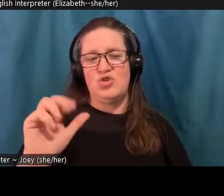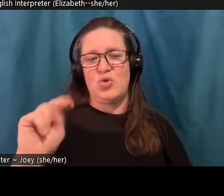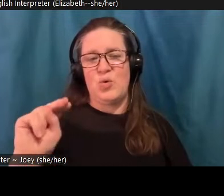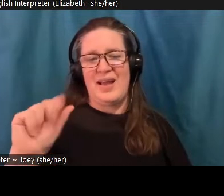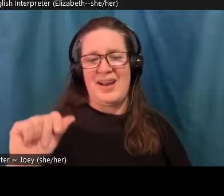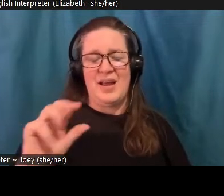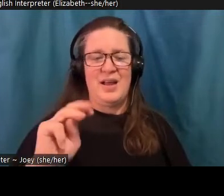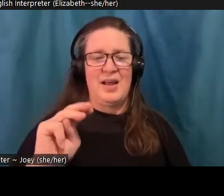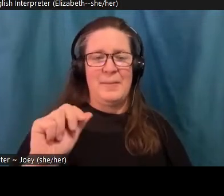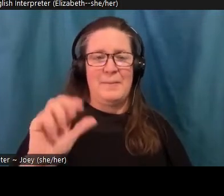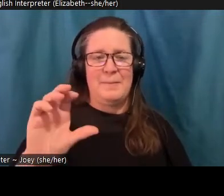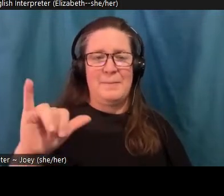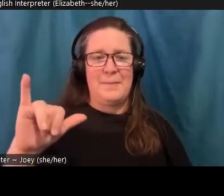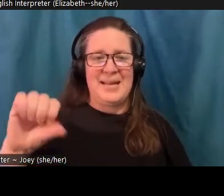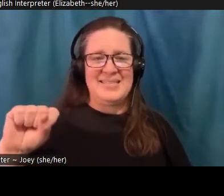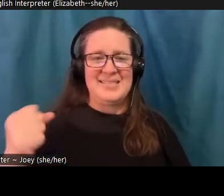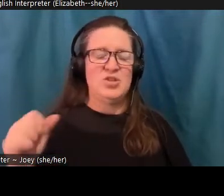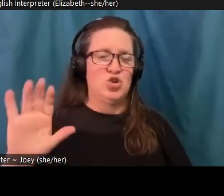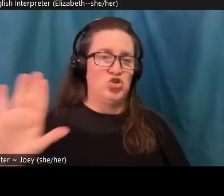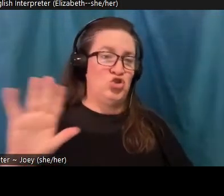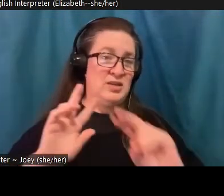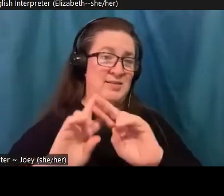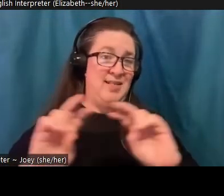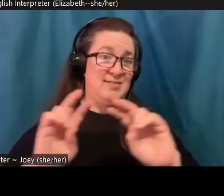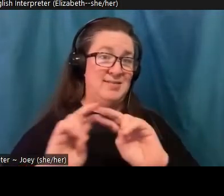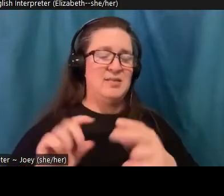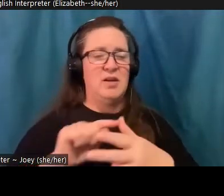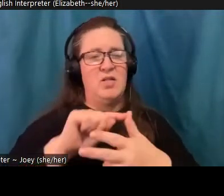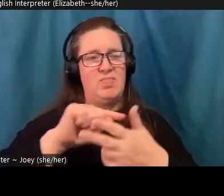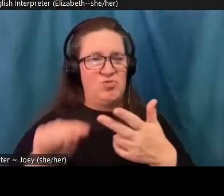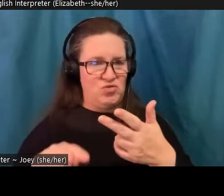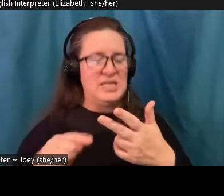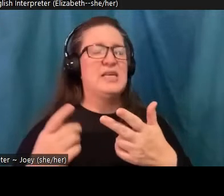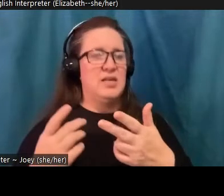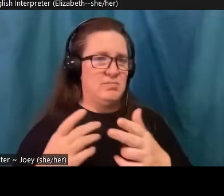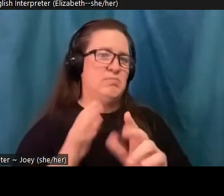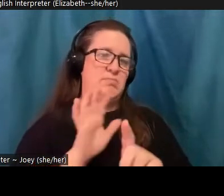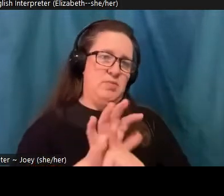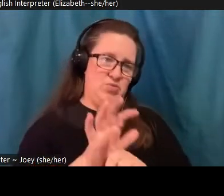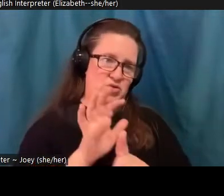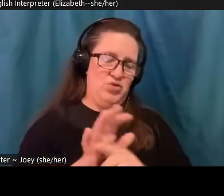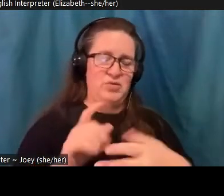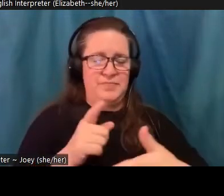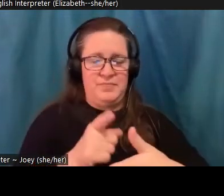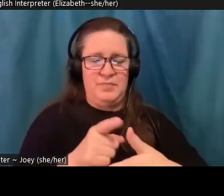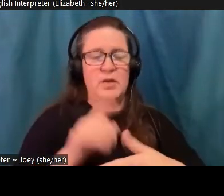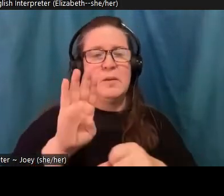dominant stories that are competing to define our moment. The first one here is the business as usual story, which